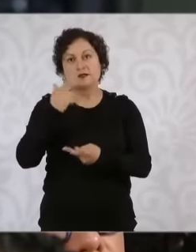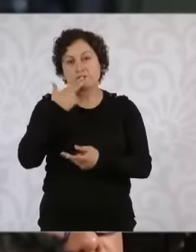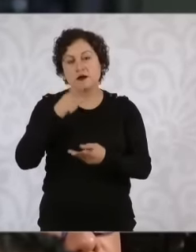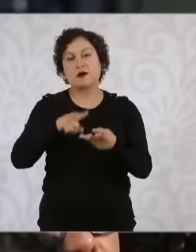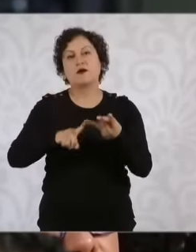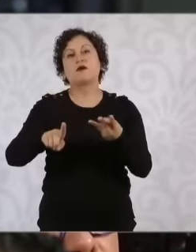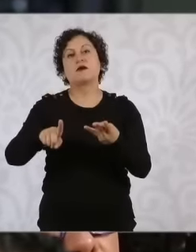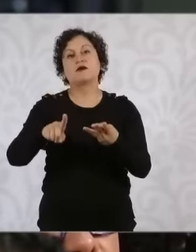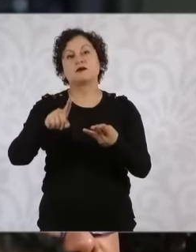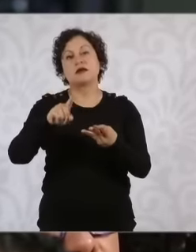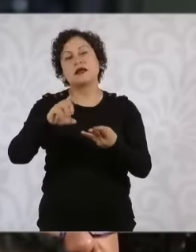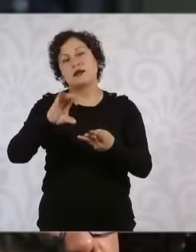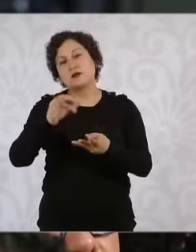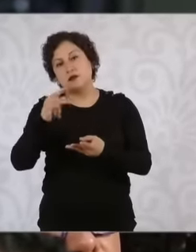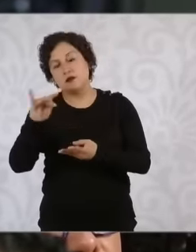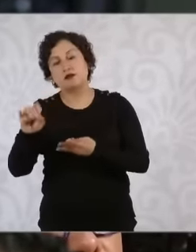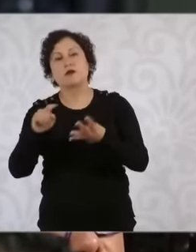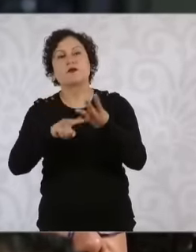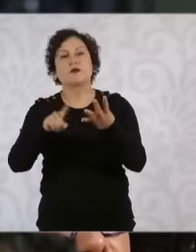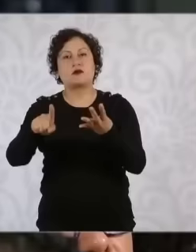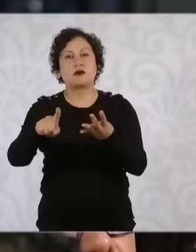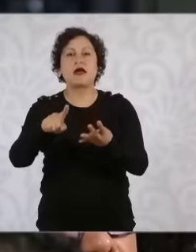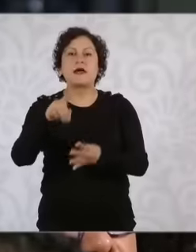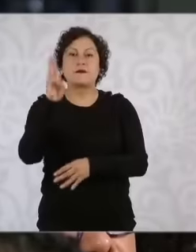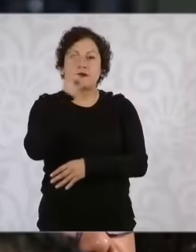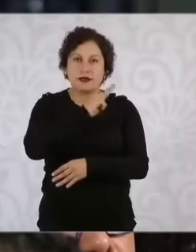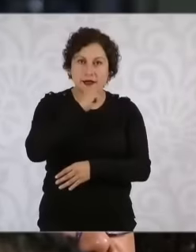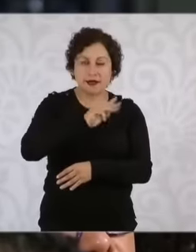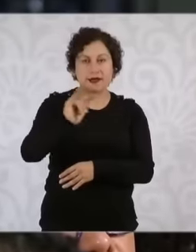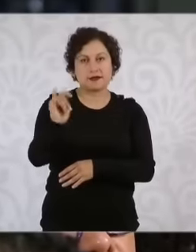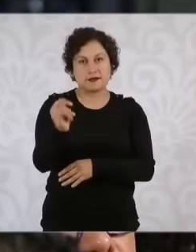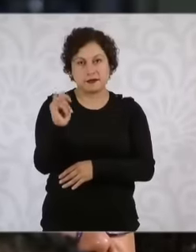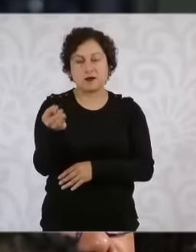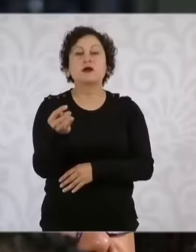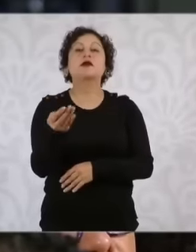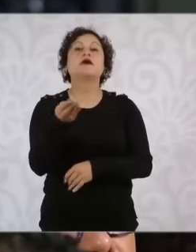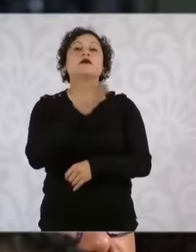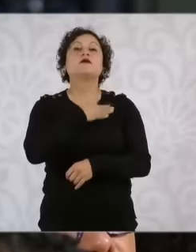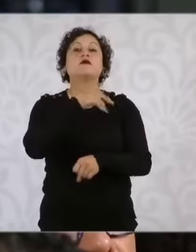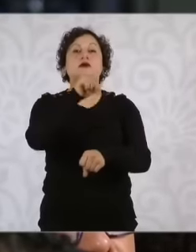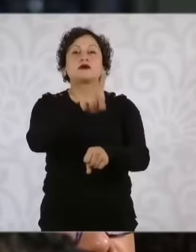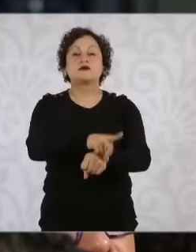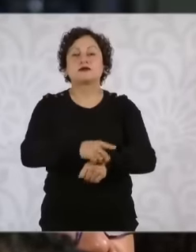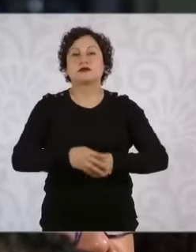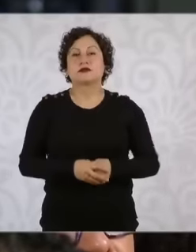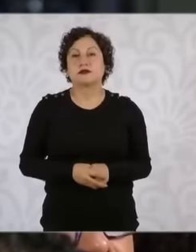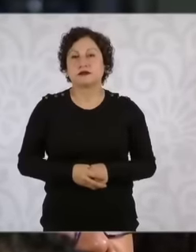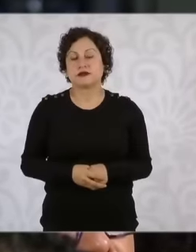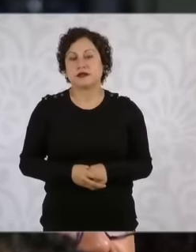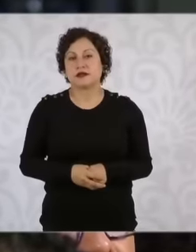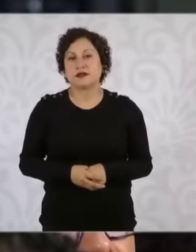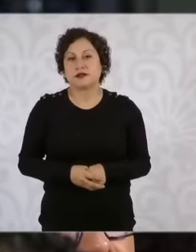Mexicali and Tijuana Good morning, first president, thank you for the participation